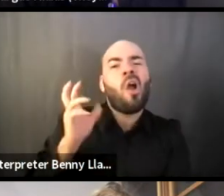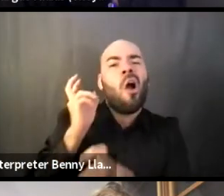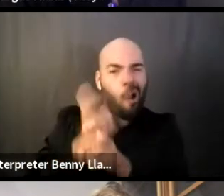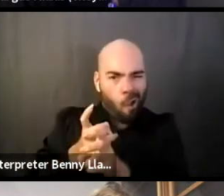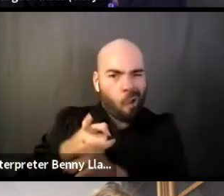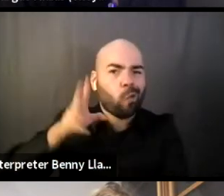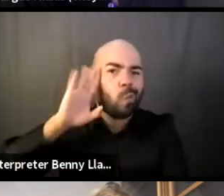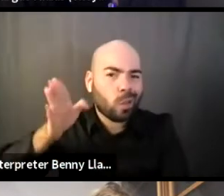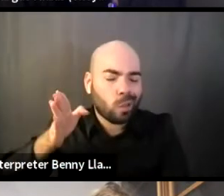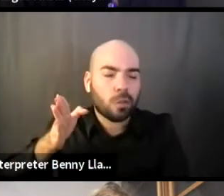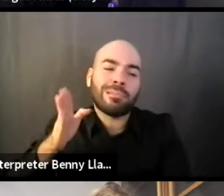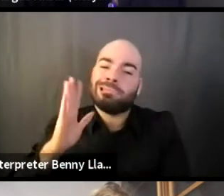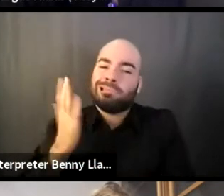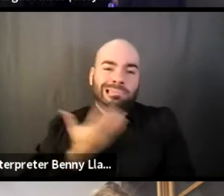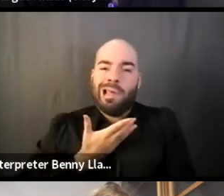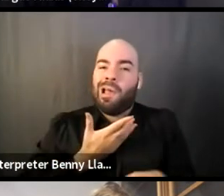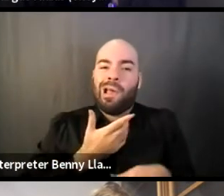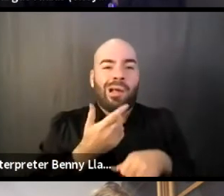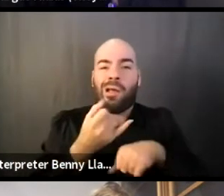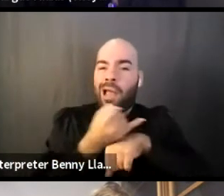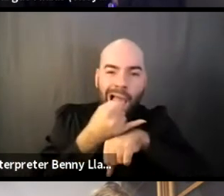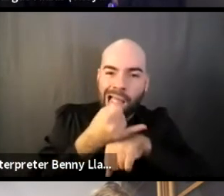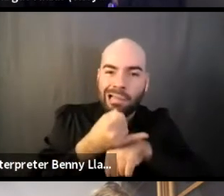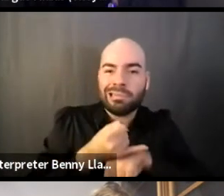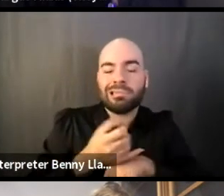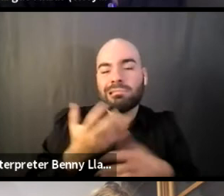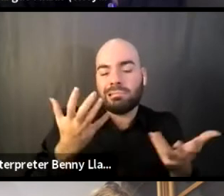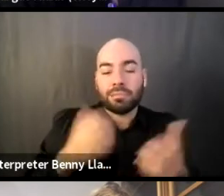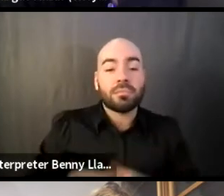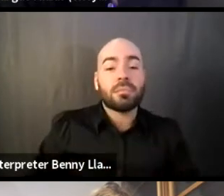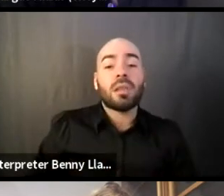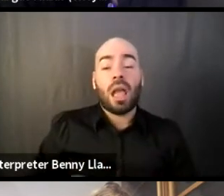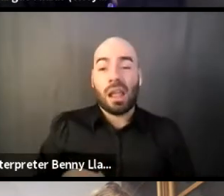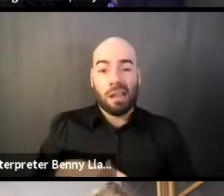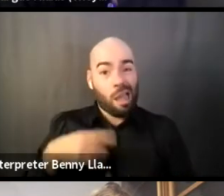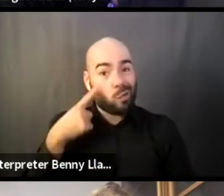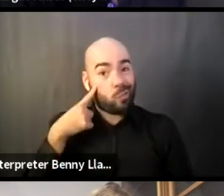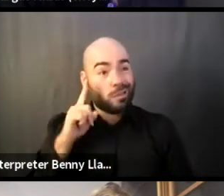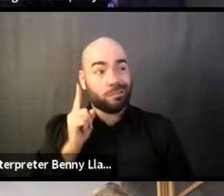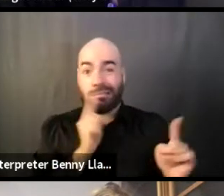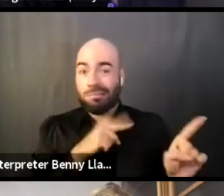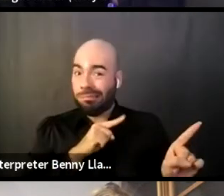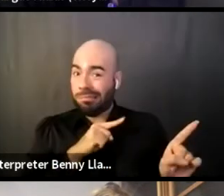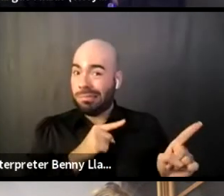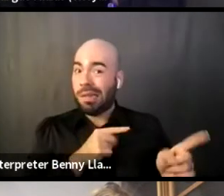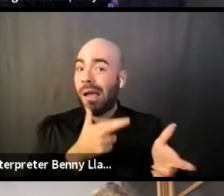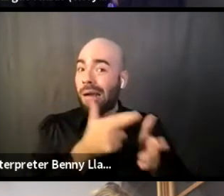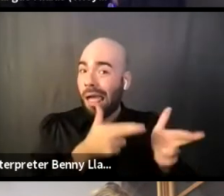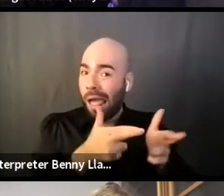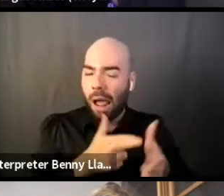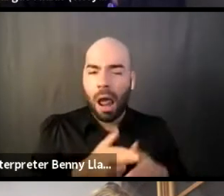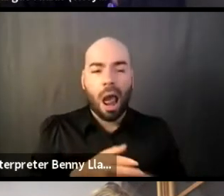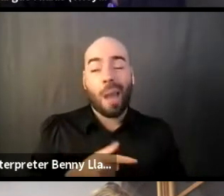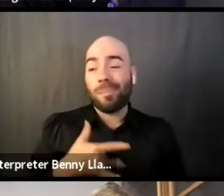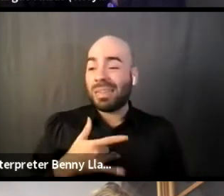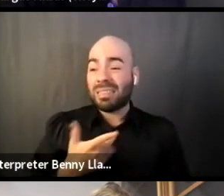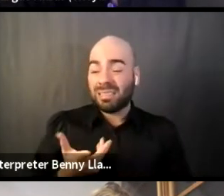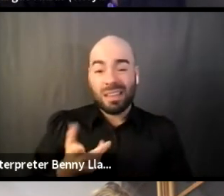would agree with Real in leaning towards no, because with Breaking Wave, we also were founded as a way